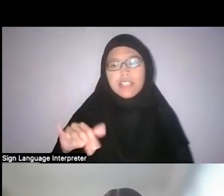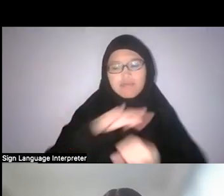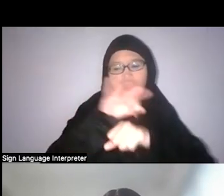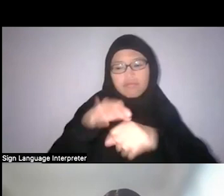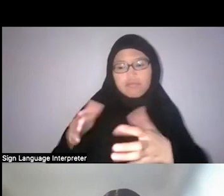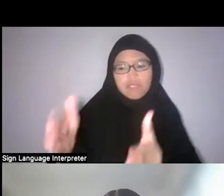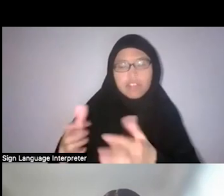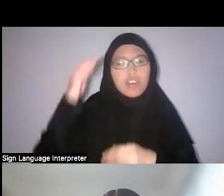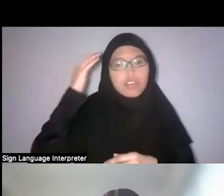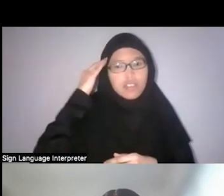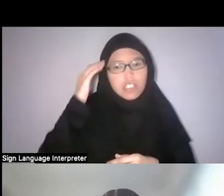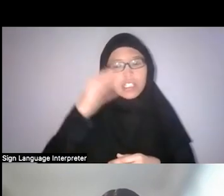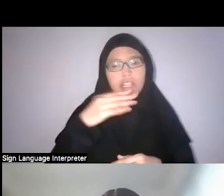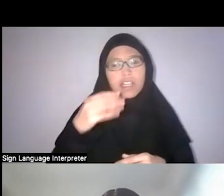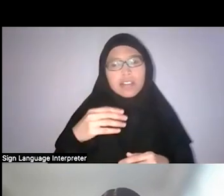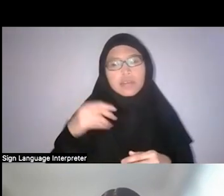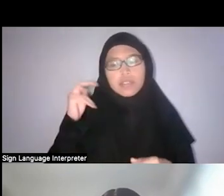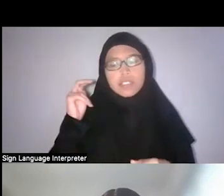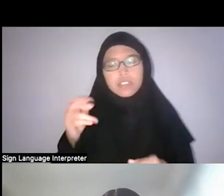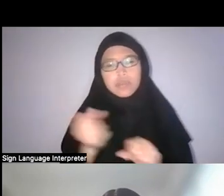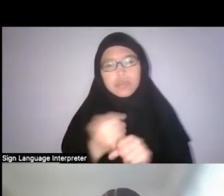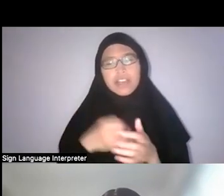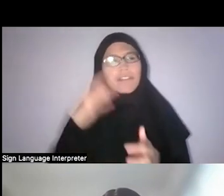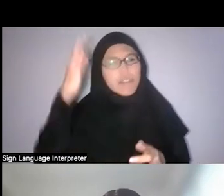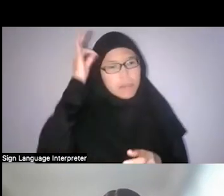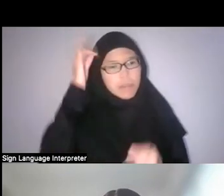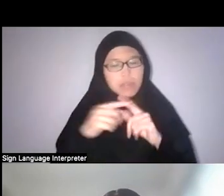We need to translate it into our own system of pathology,